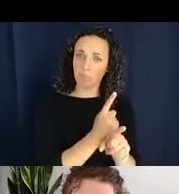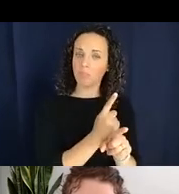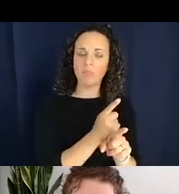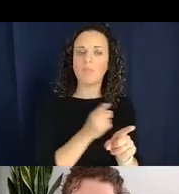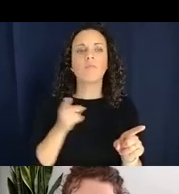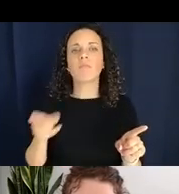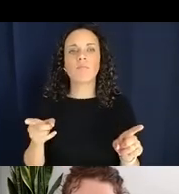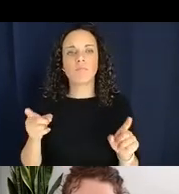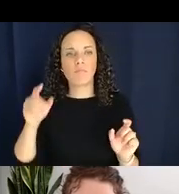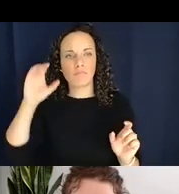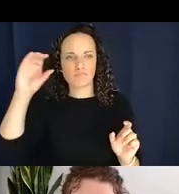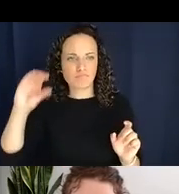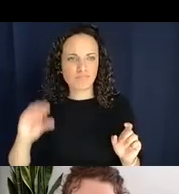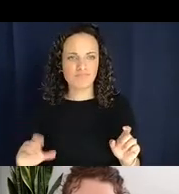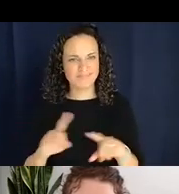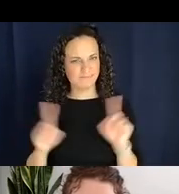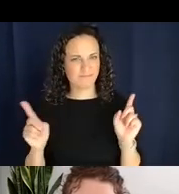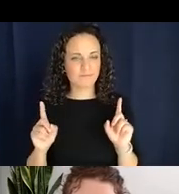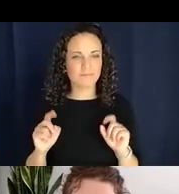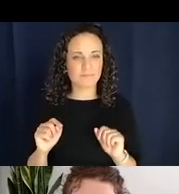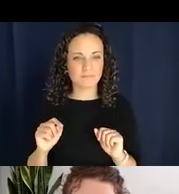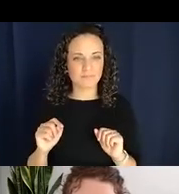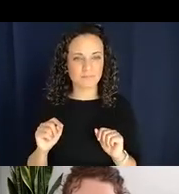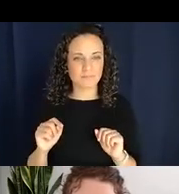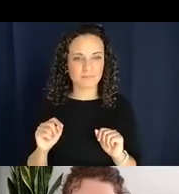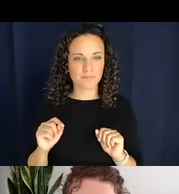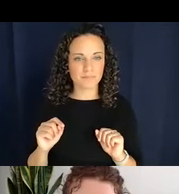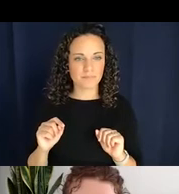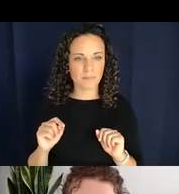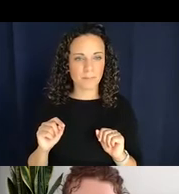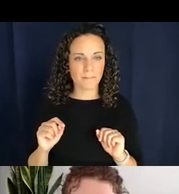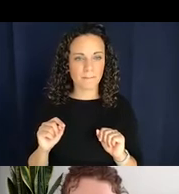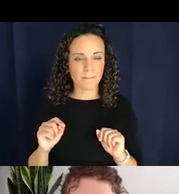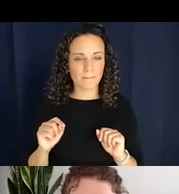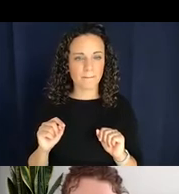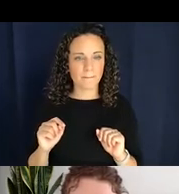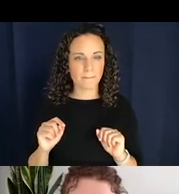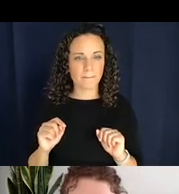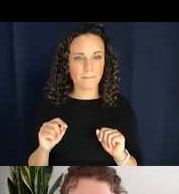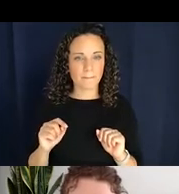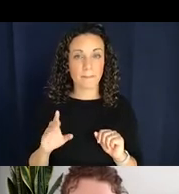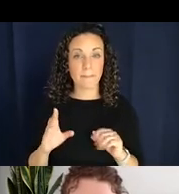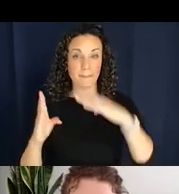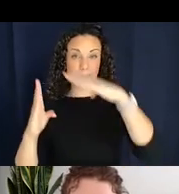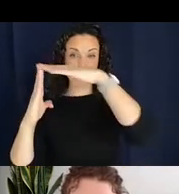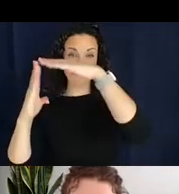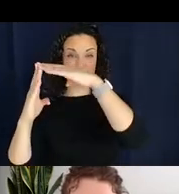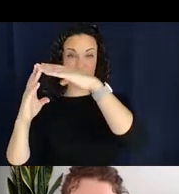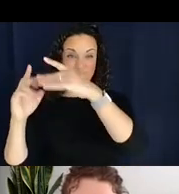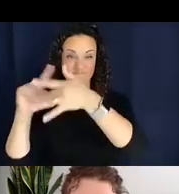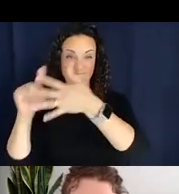on top we have again very distinctive stems that describe a type of object that you're